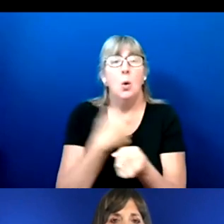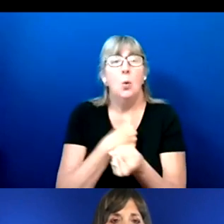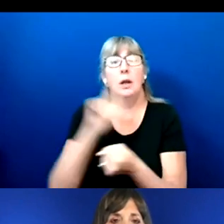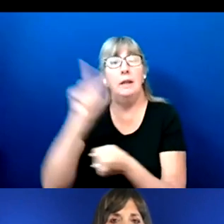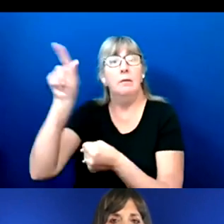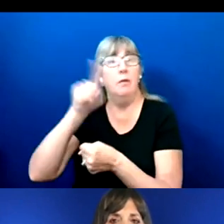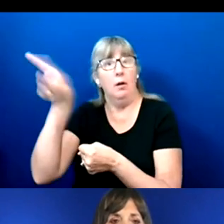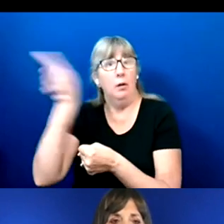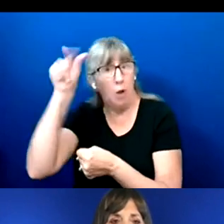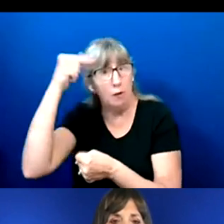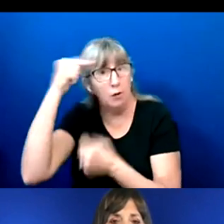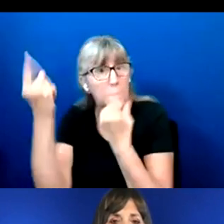Whatever way you want to tackle that question.